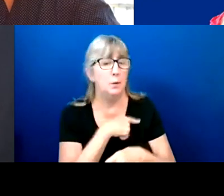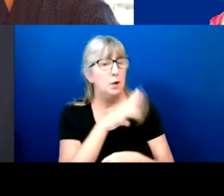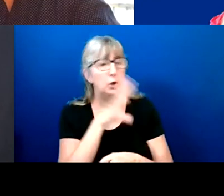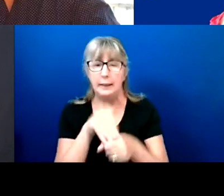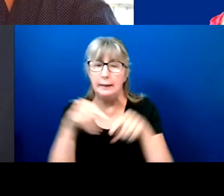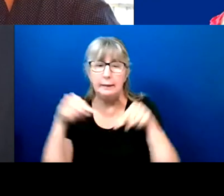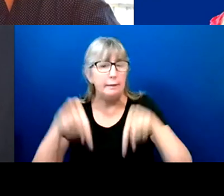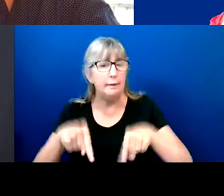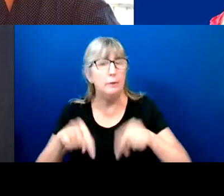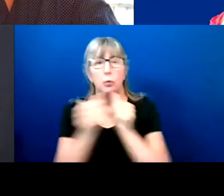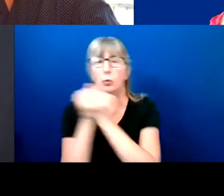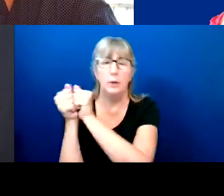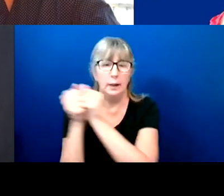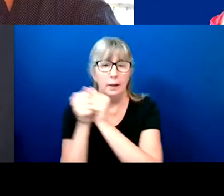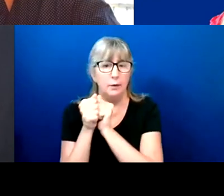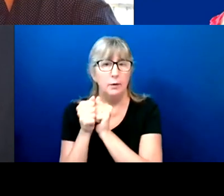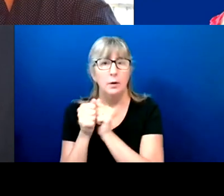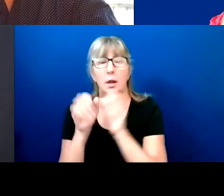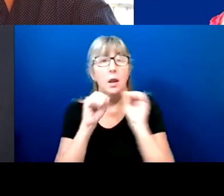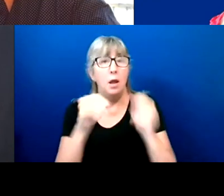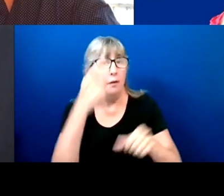"Nothing About Us Without Us."